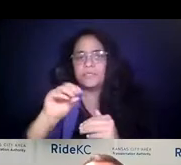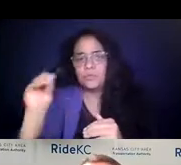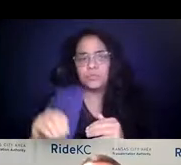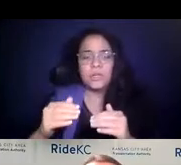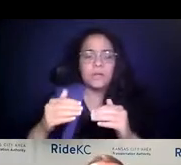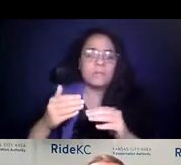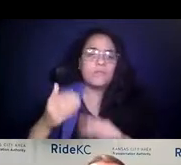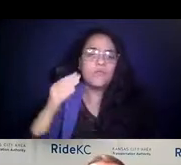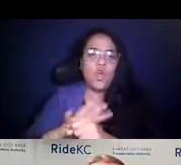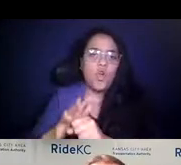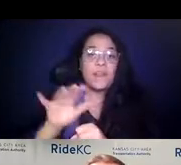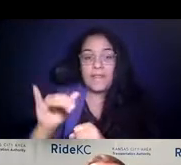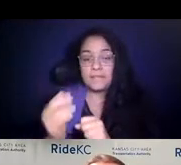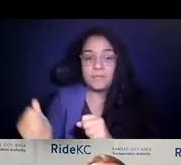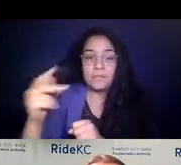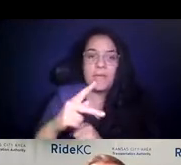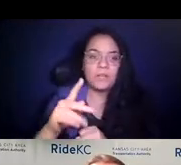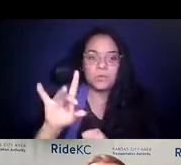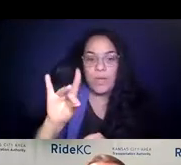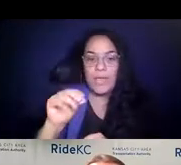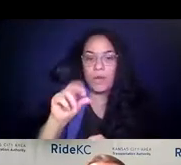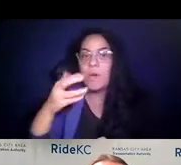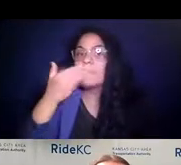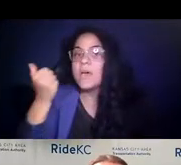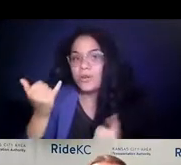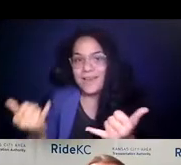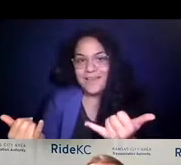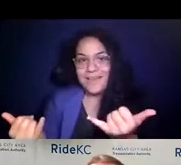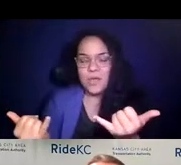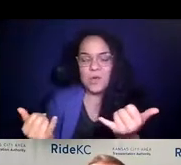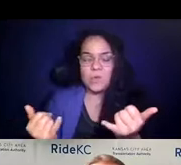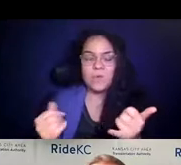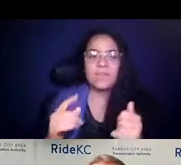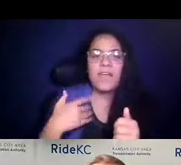it's been back up at 80 or better now, and there's two 15:00:33 reasons for that.